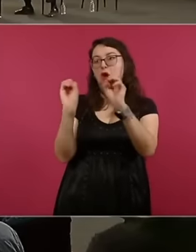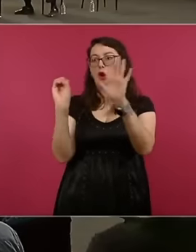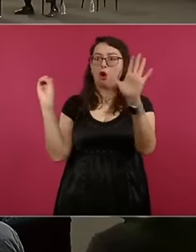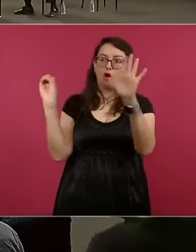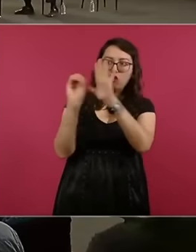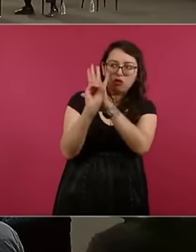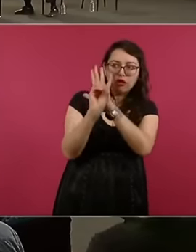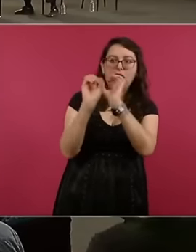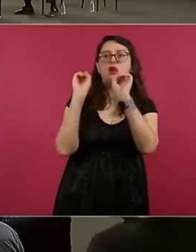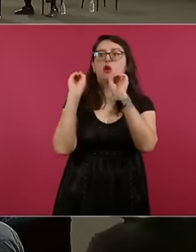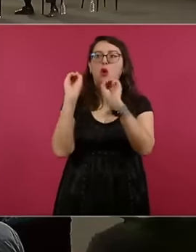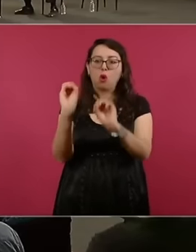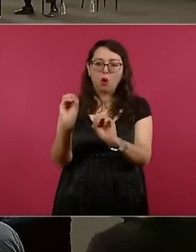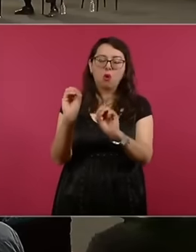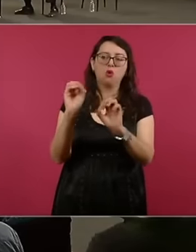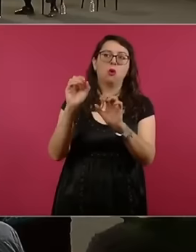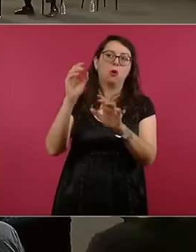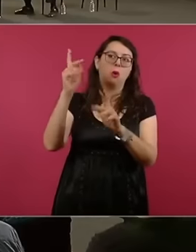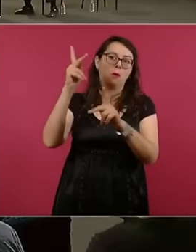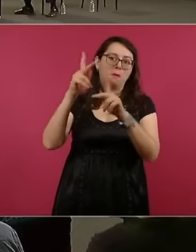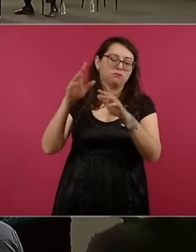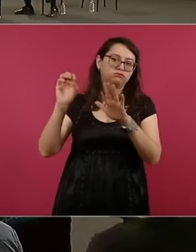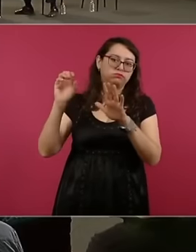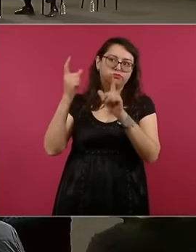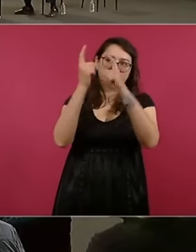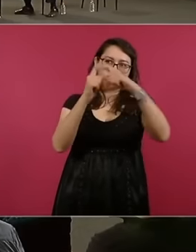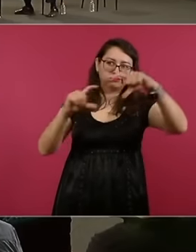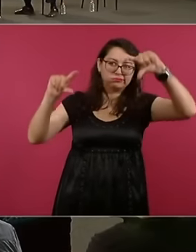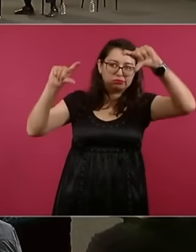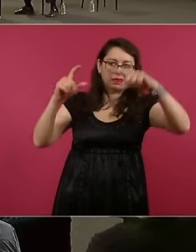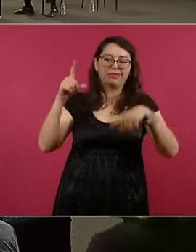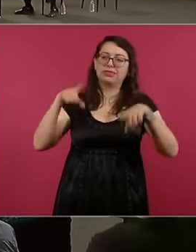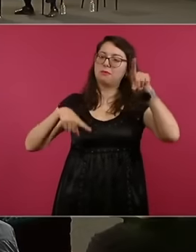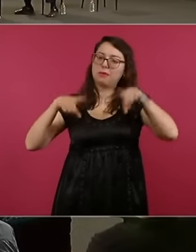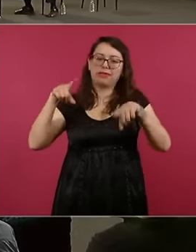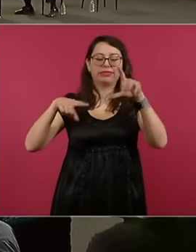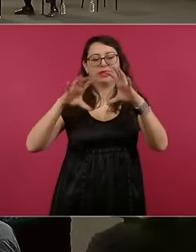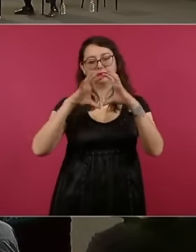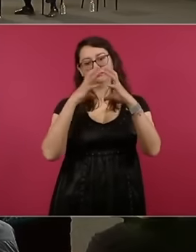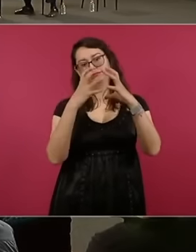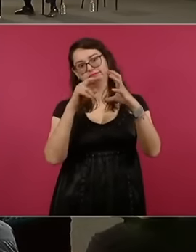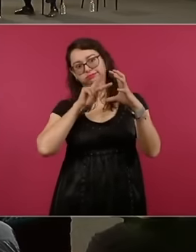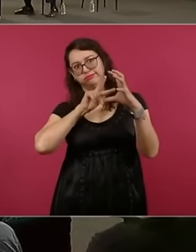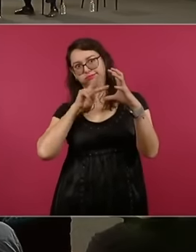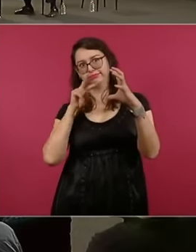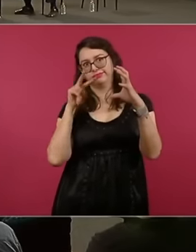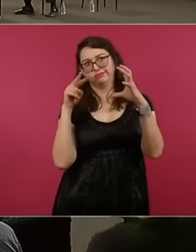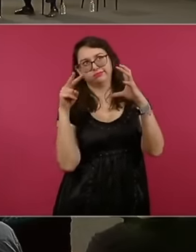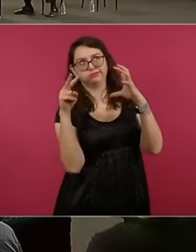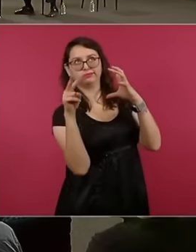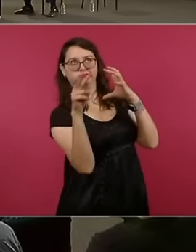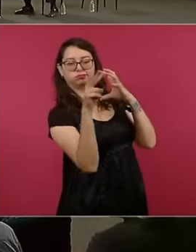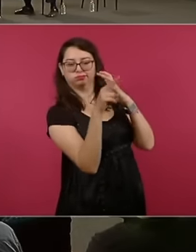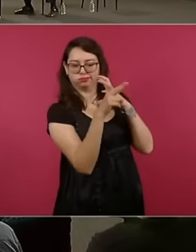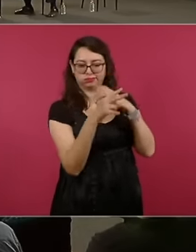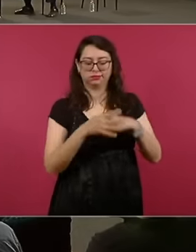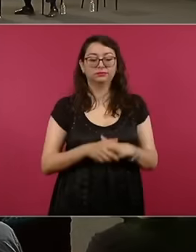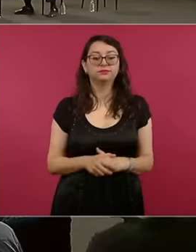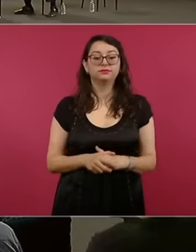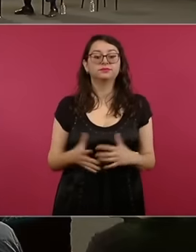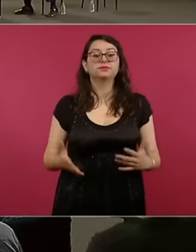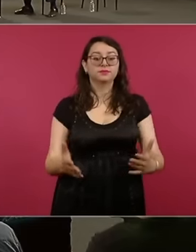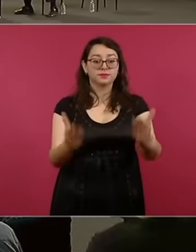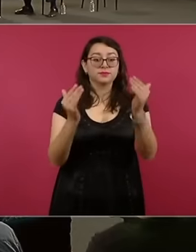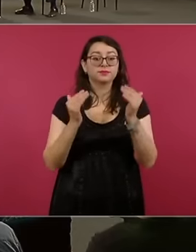go back to the ones that follow So we have these the one that follows please well here to see if